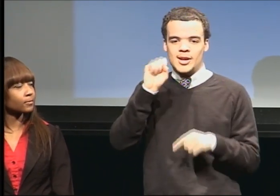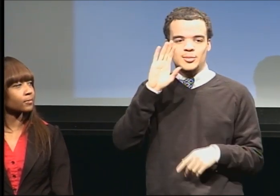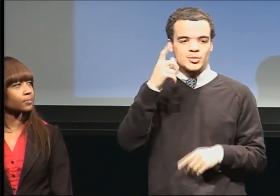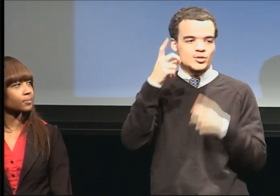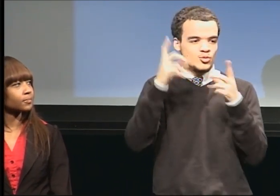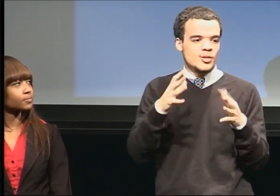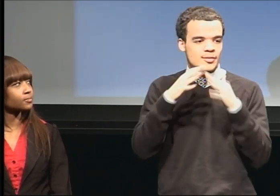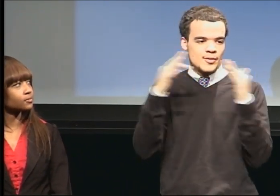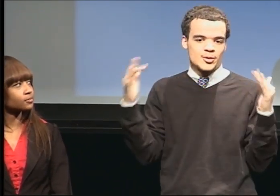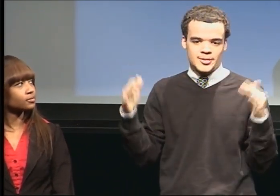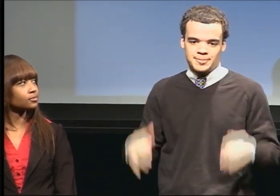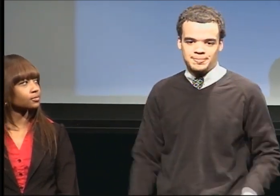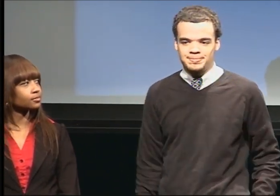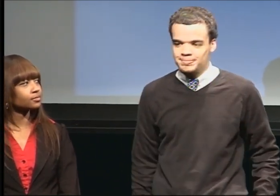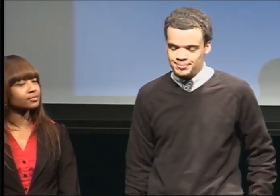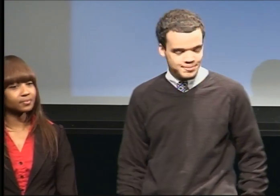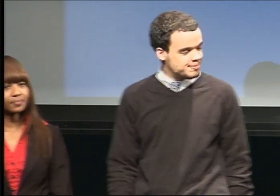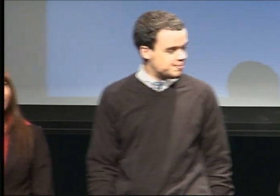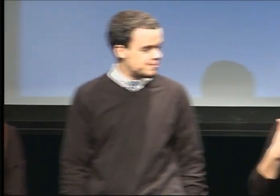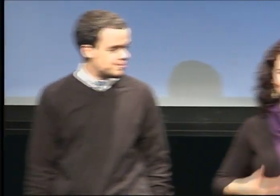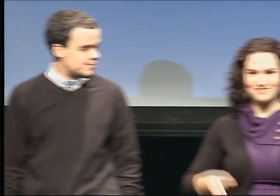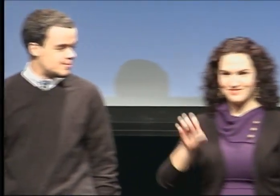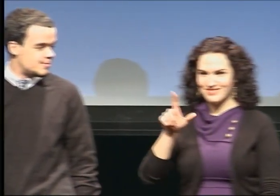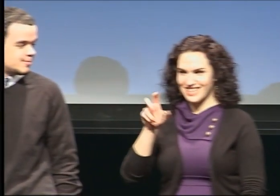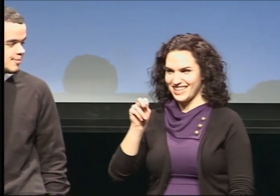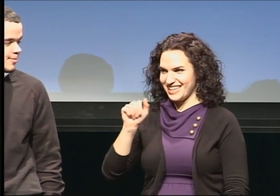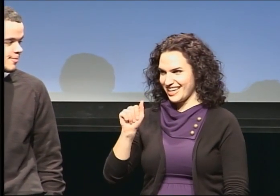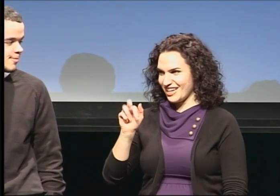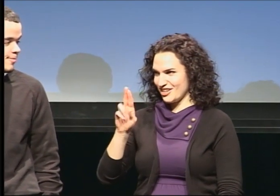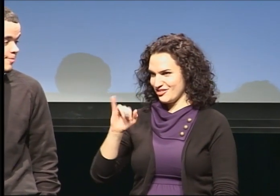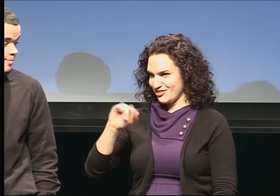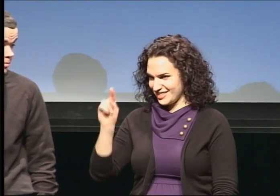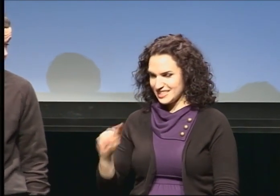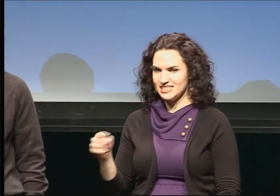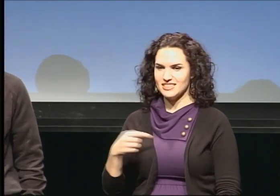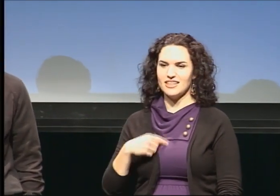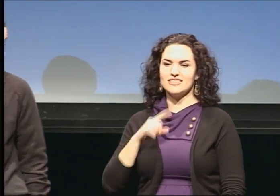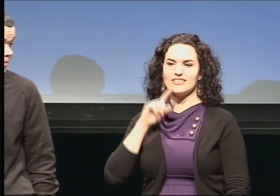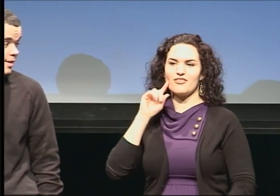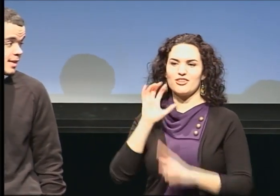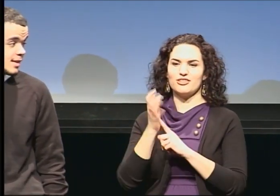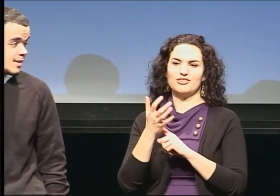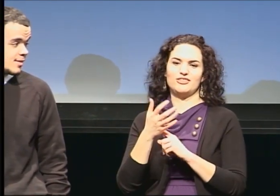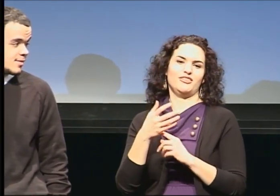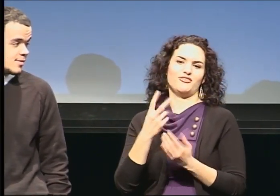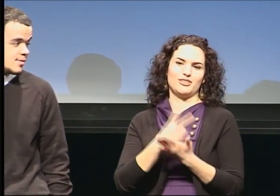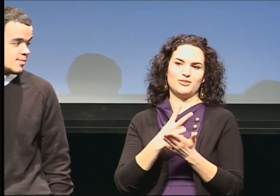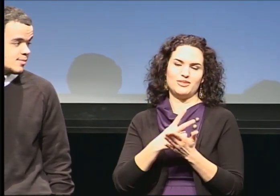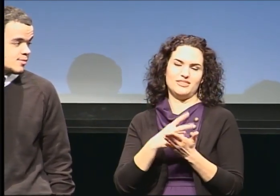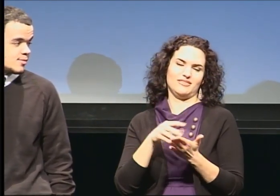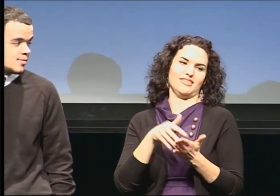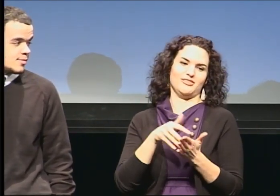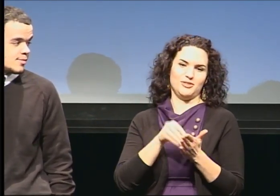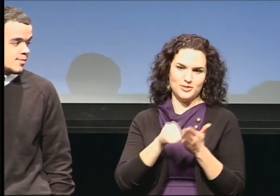My name is Elena Ruiz. I'm a deaf cultural studies graduate student. And I'm the Office of Diversity